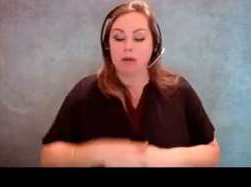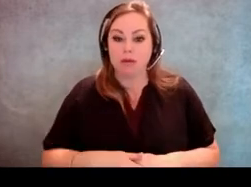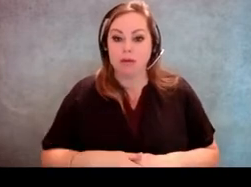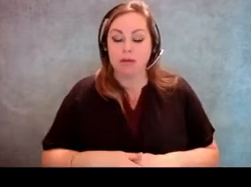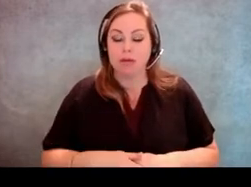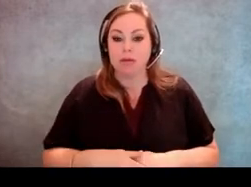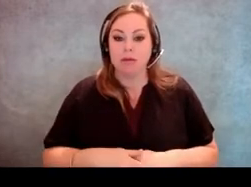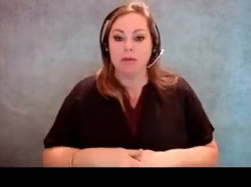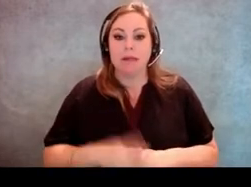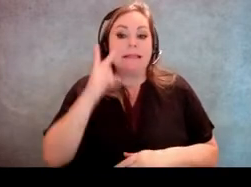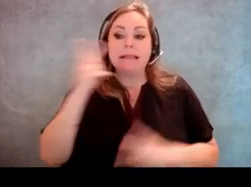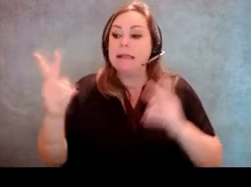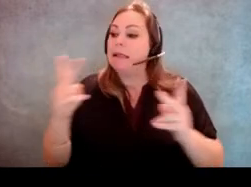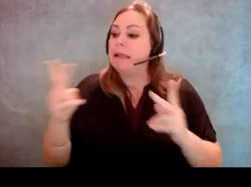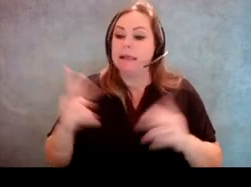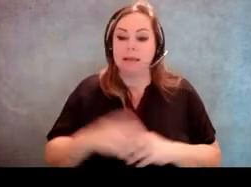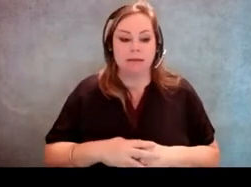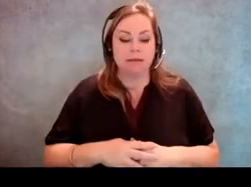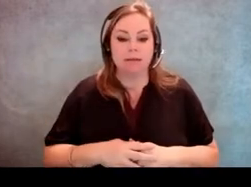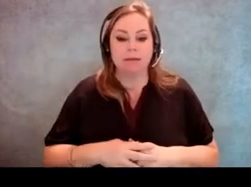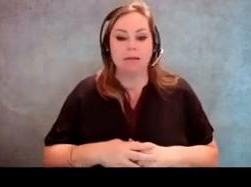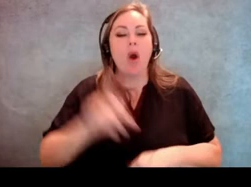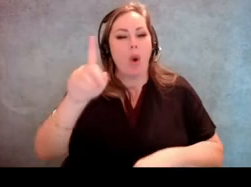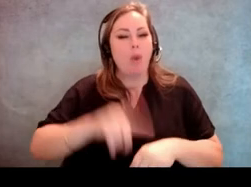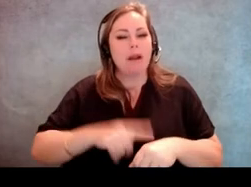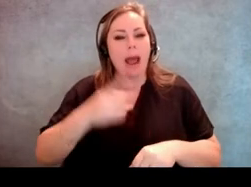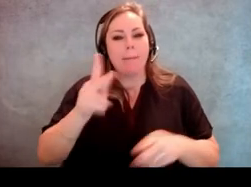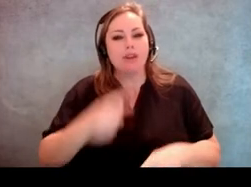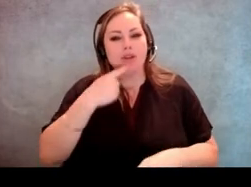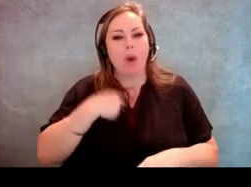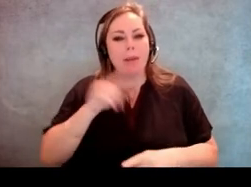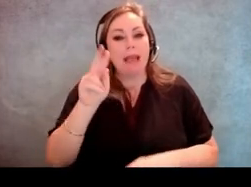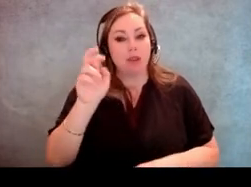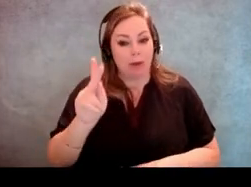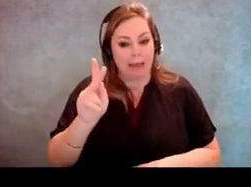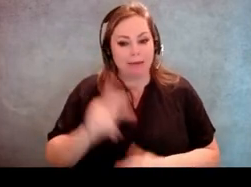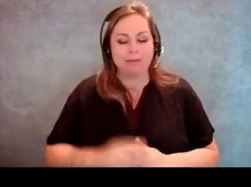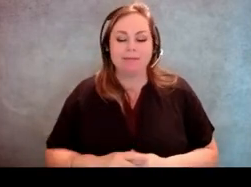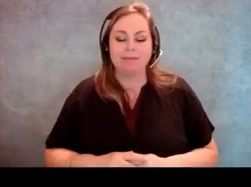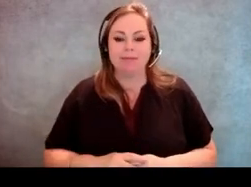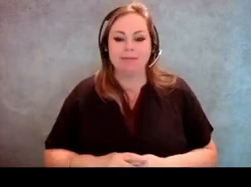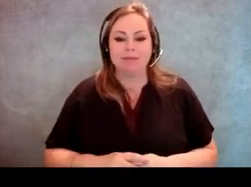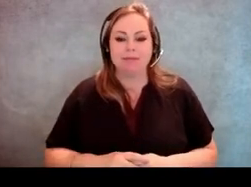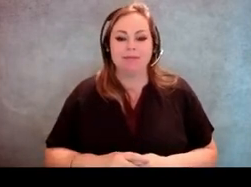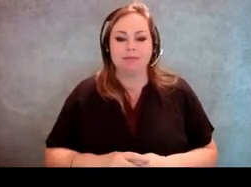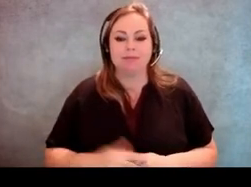A trick that somebody one time told me because I'm pretty seemingly abled body,